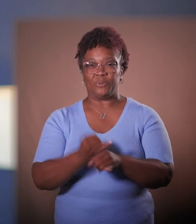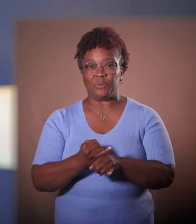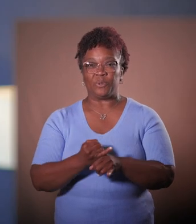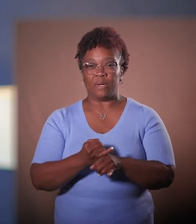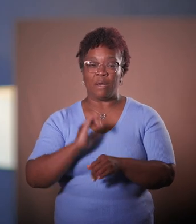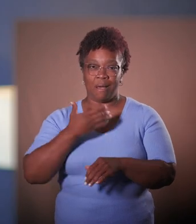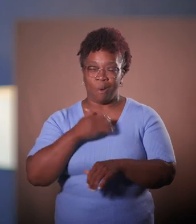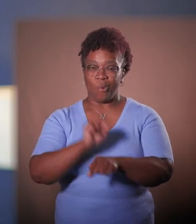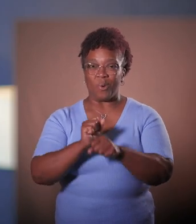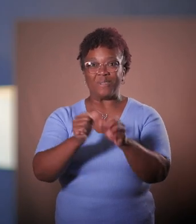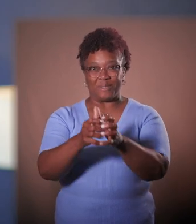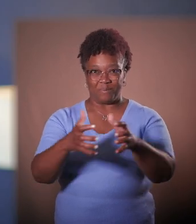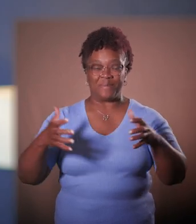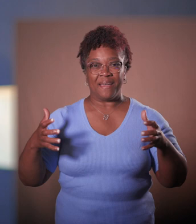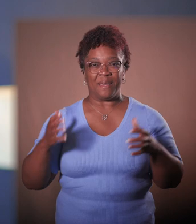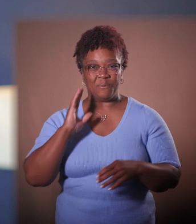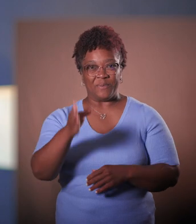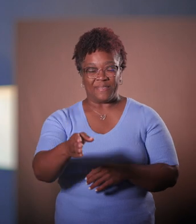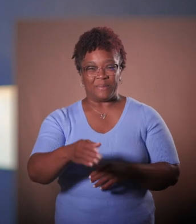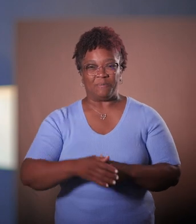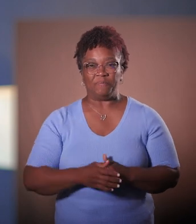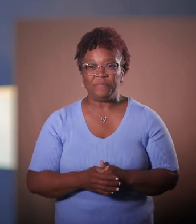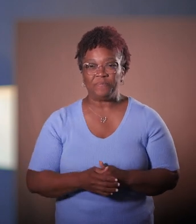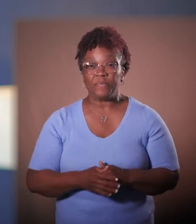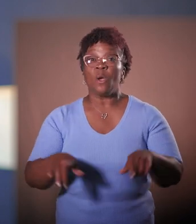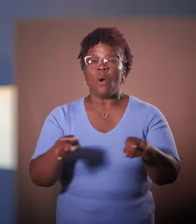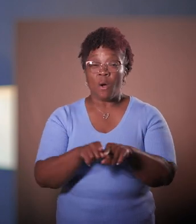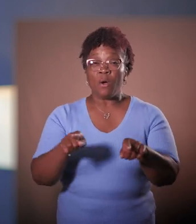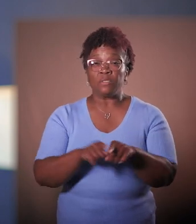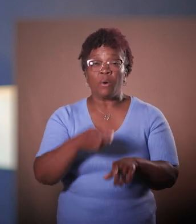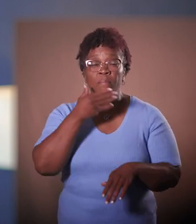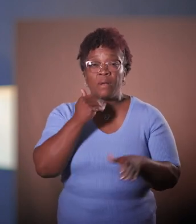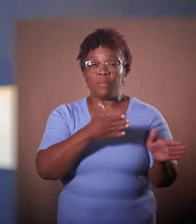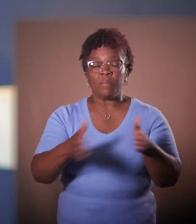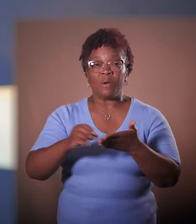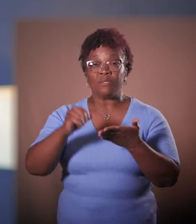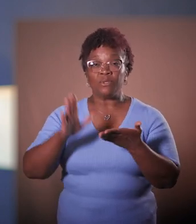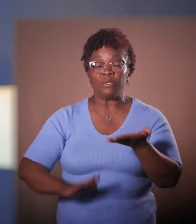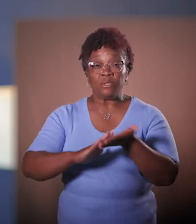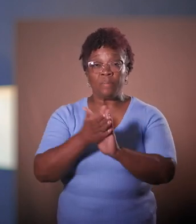which will expand our work in this burgeoning field, as well as better prepare students for leading roles